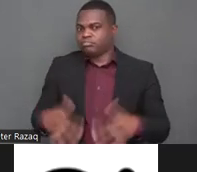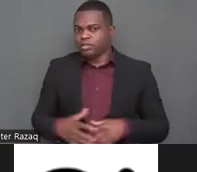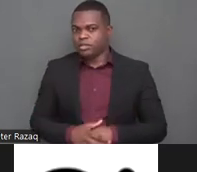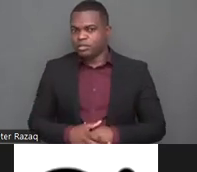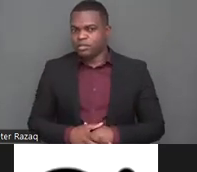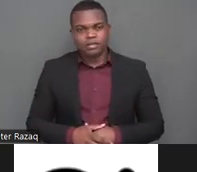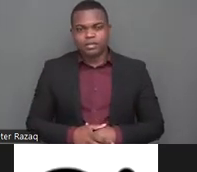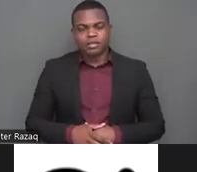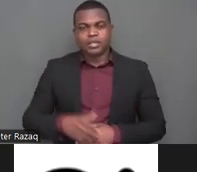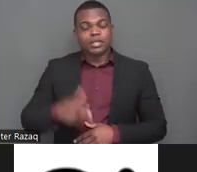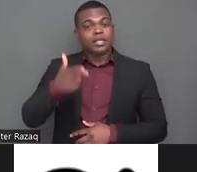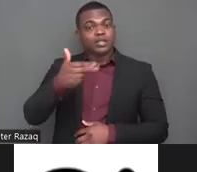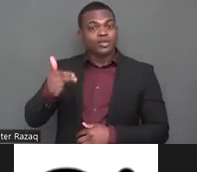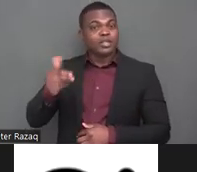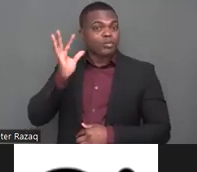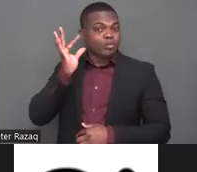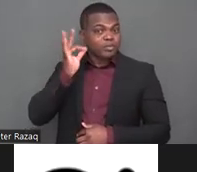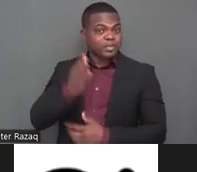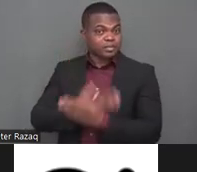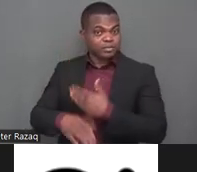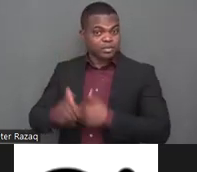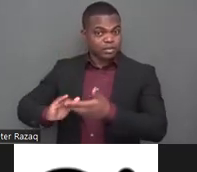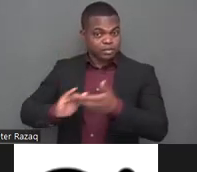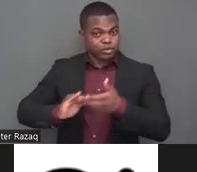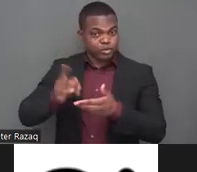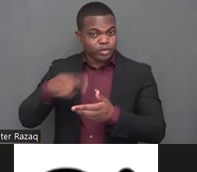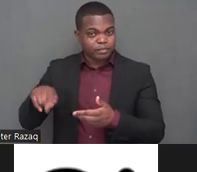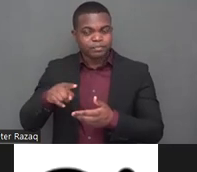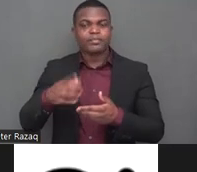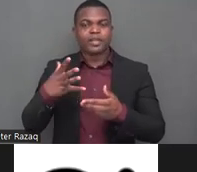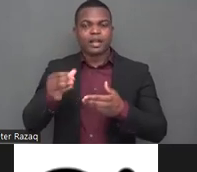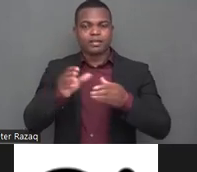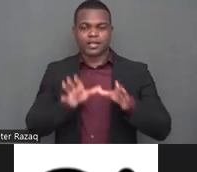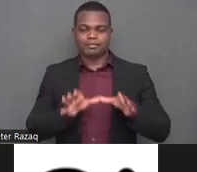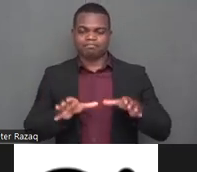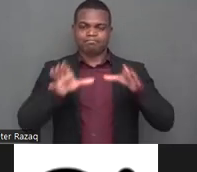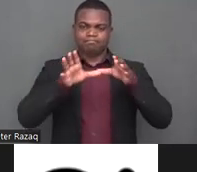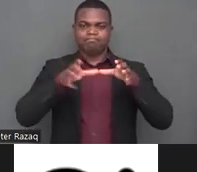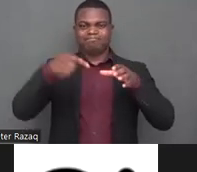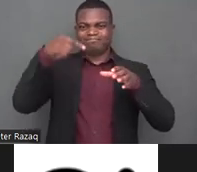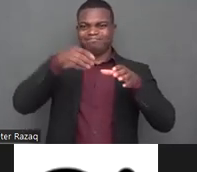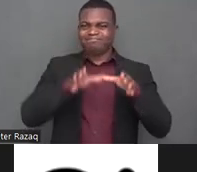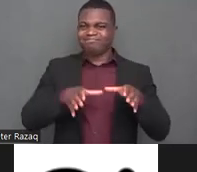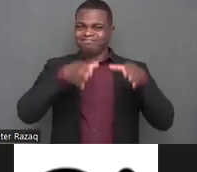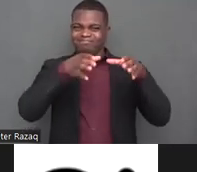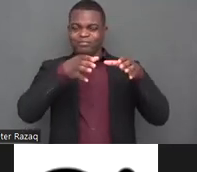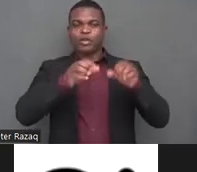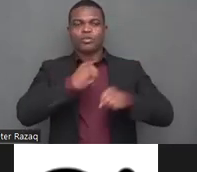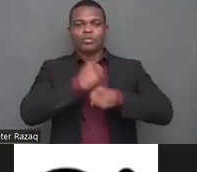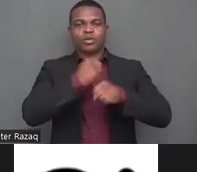national coalition uh working group and a working group on on the implementation on